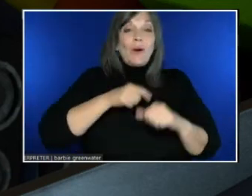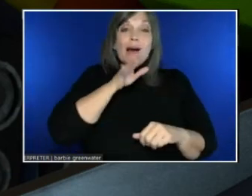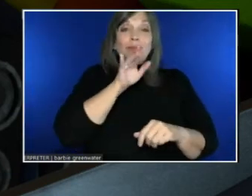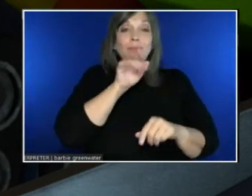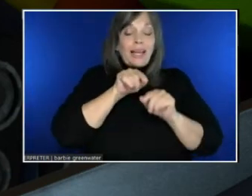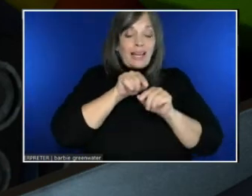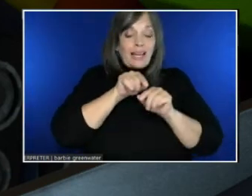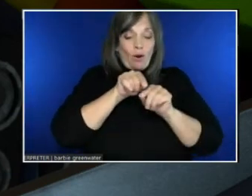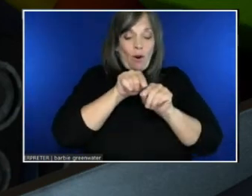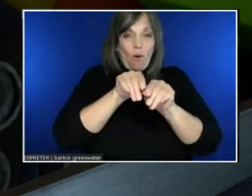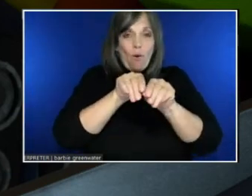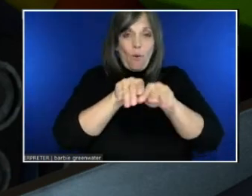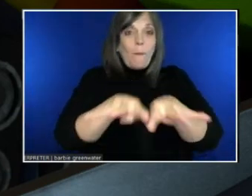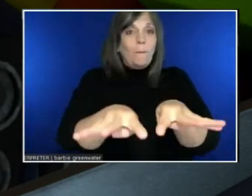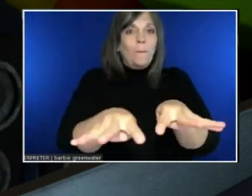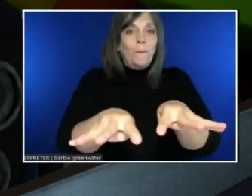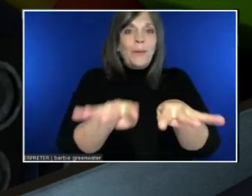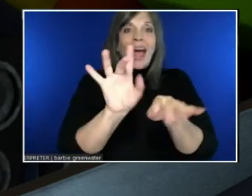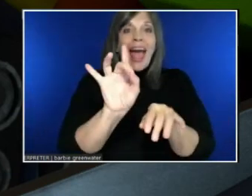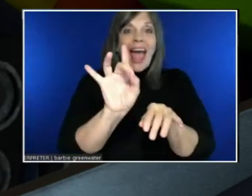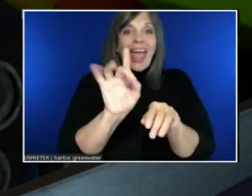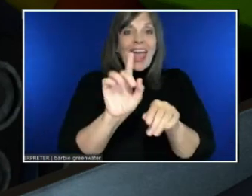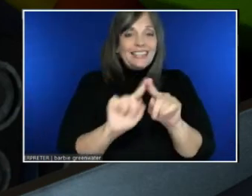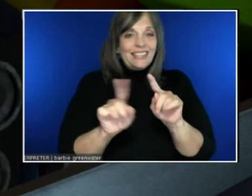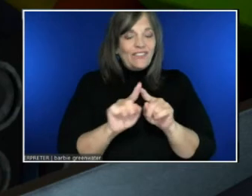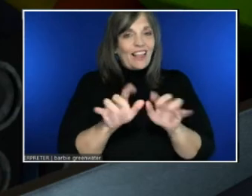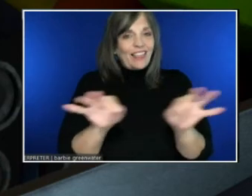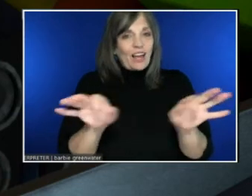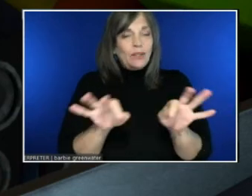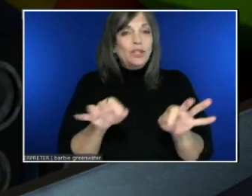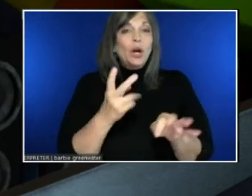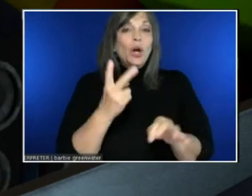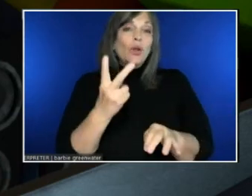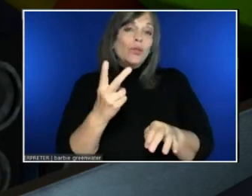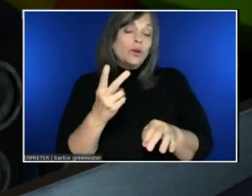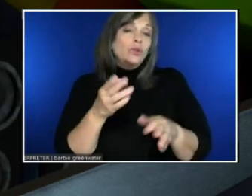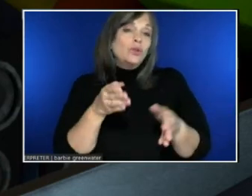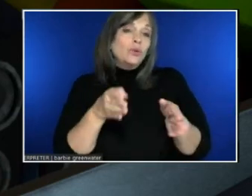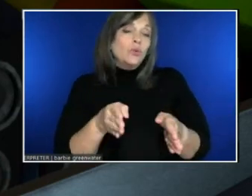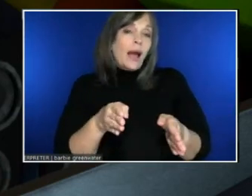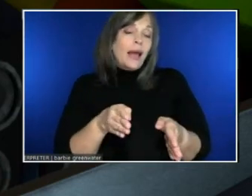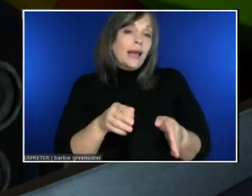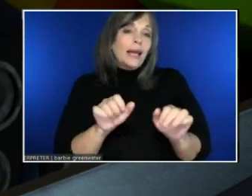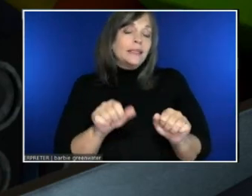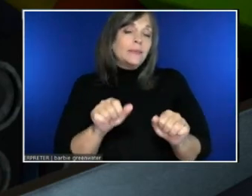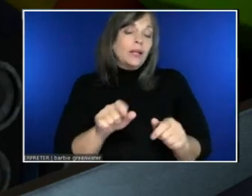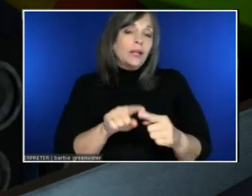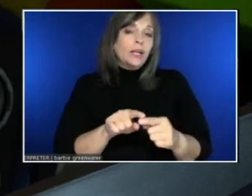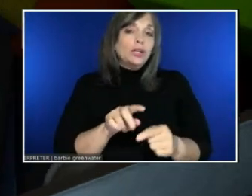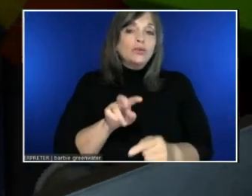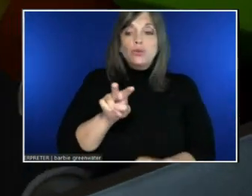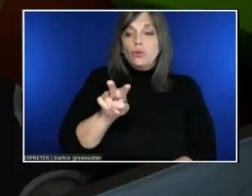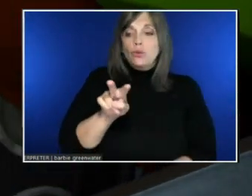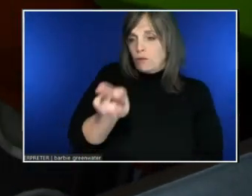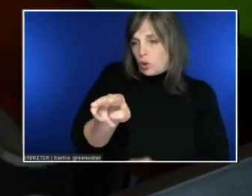The two-way feature I think you're talking about is the ability to view captions in a different language.